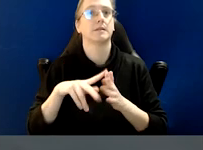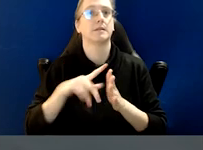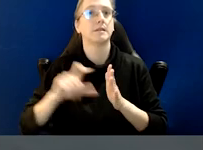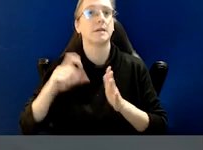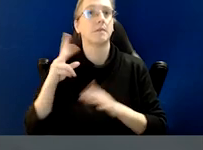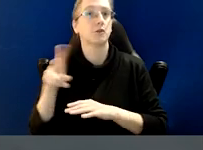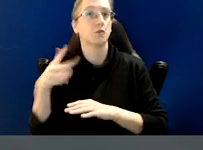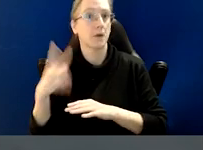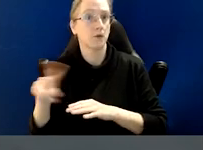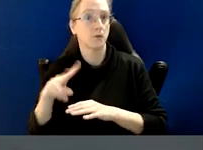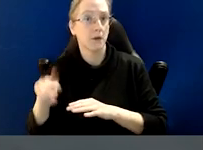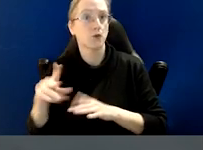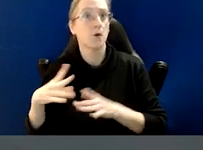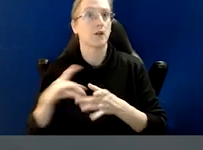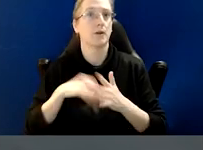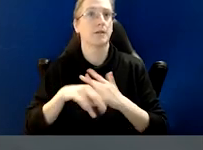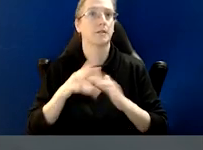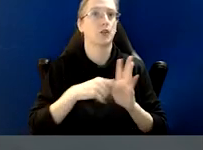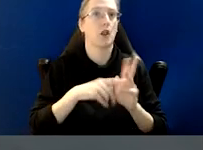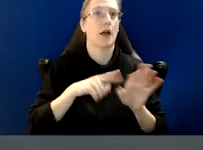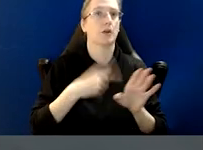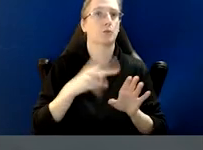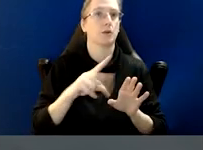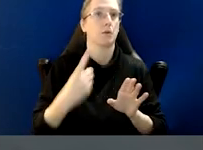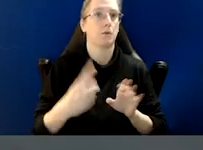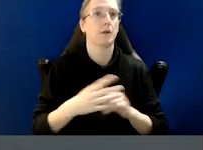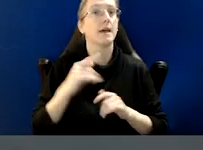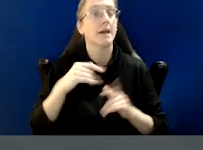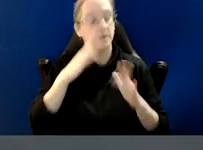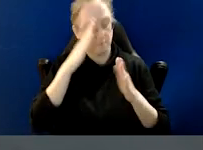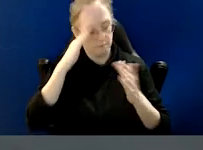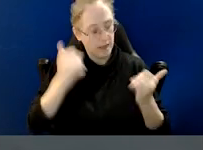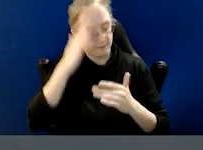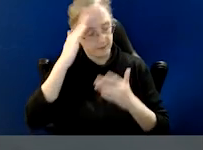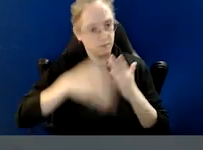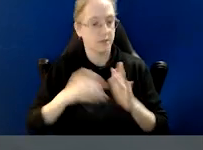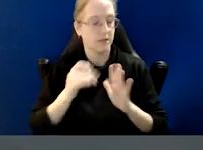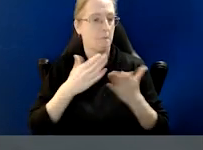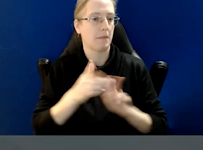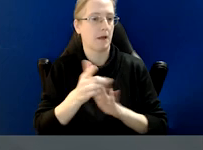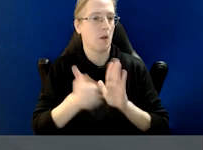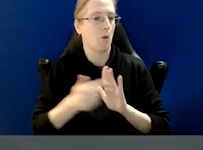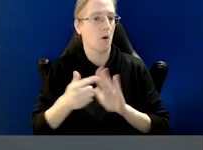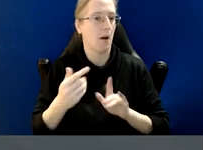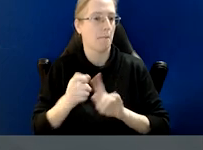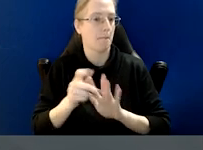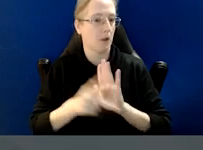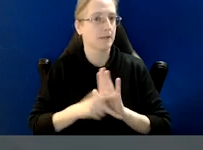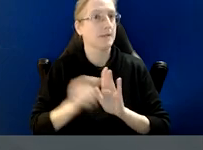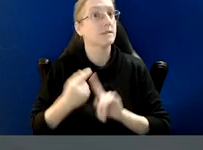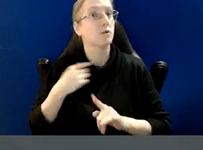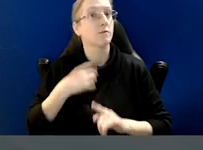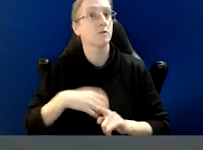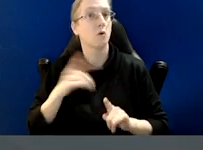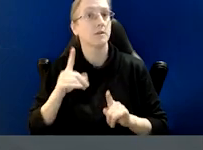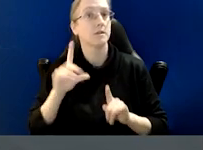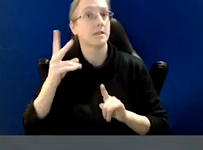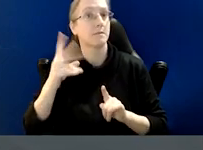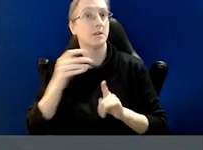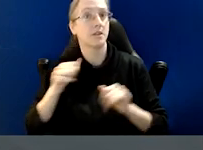2022. Stephen began his career as a solicitor and has extensive experience in public law and policy. His previous roles include deputy chair